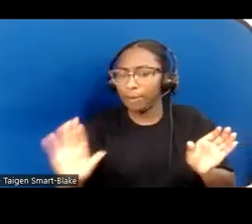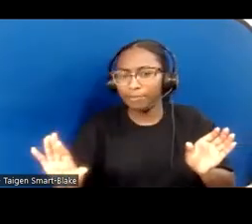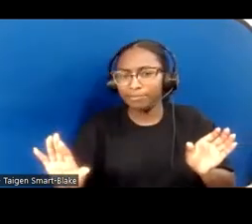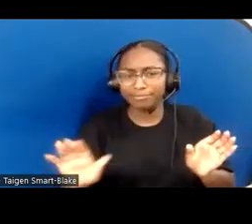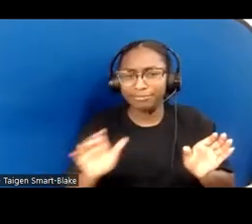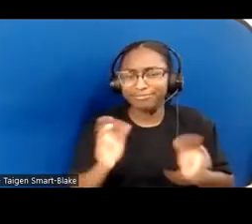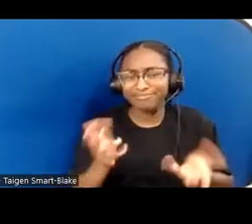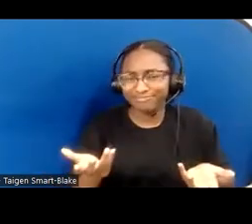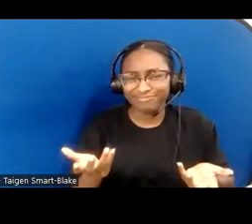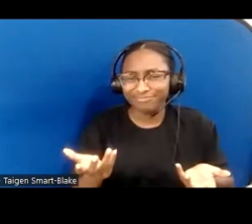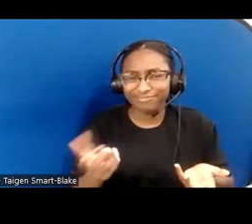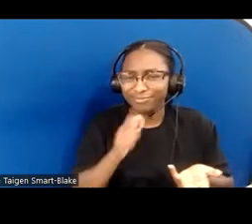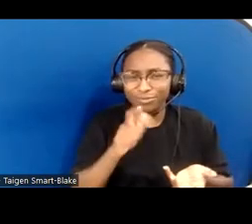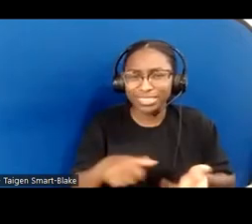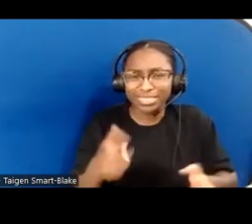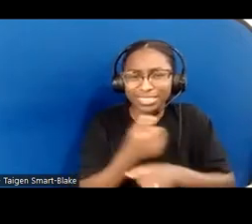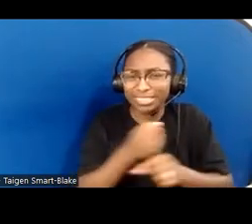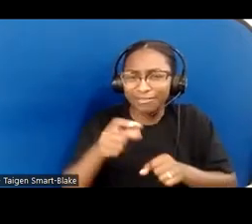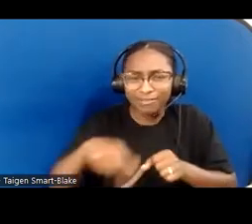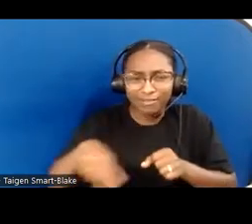but it is the way Jesus teaches us to live.